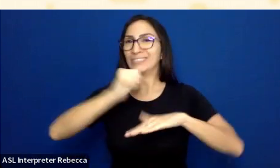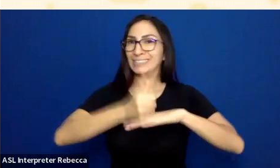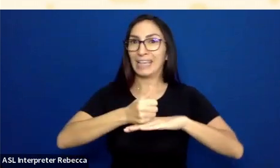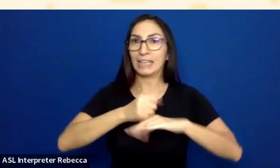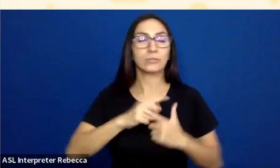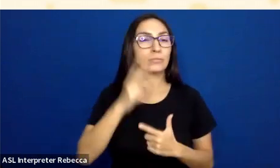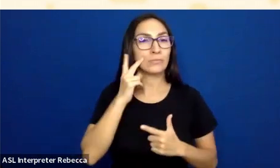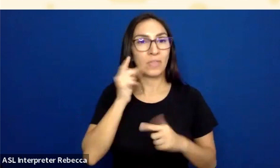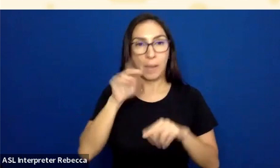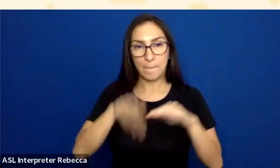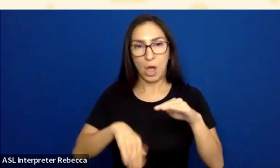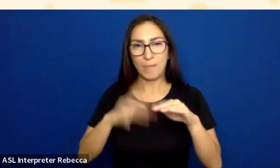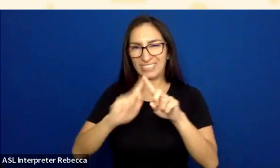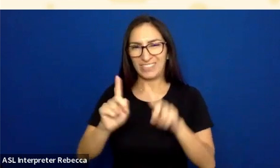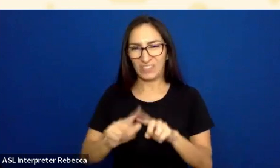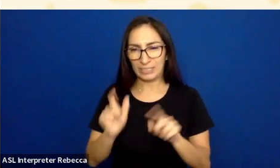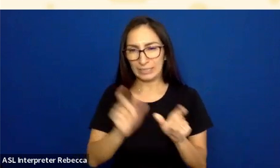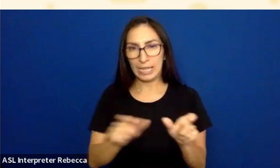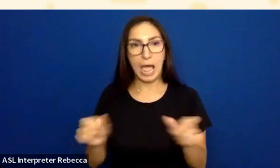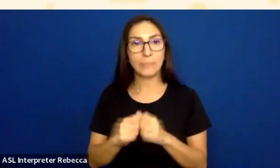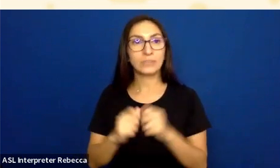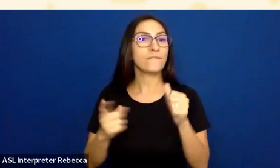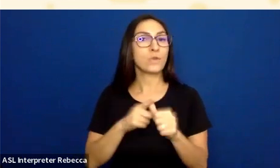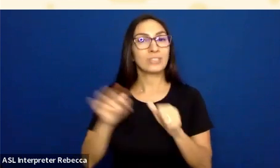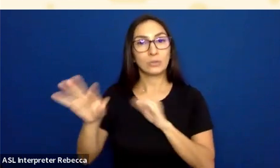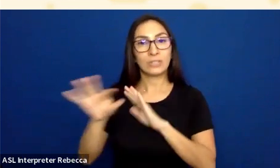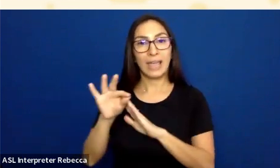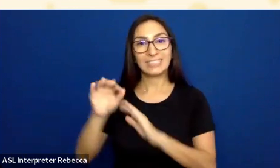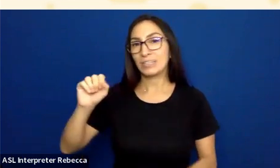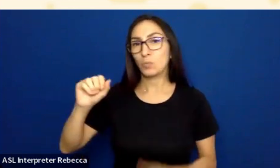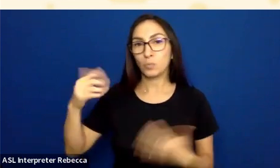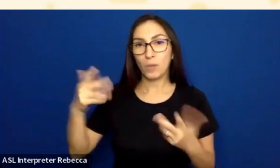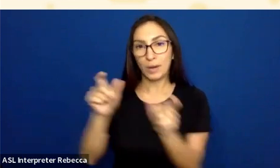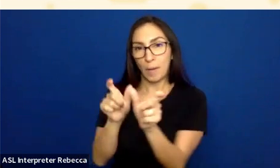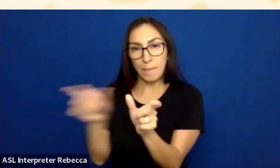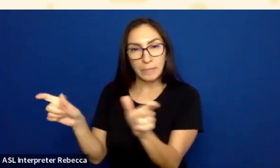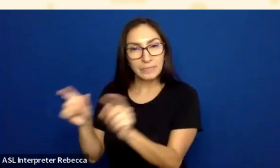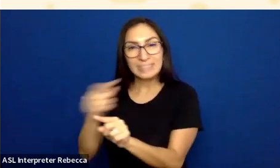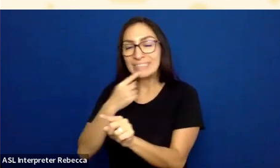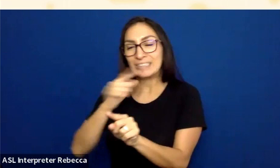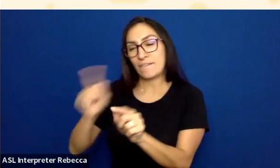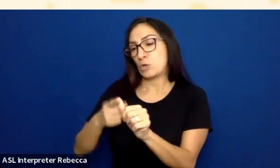The first one that's selected by default is styles. Right under that styles tab is this button.